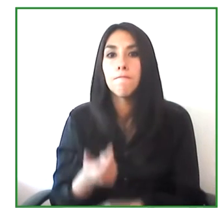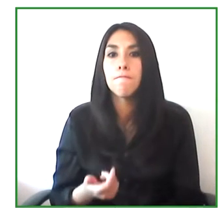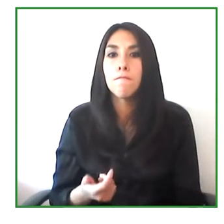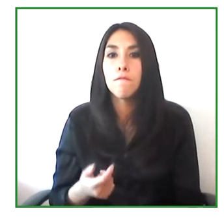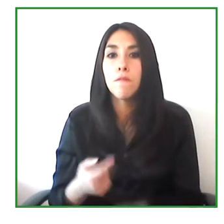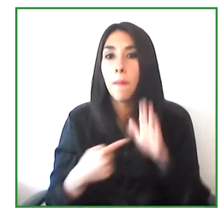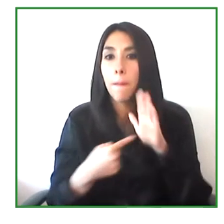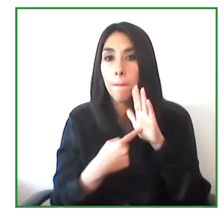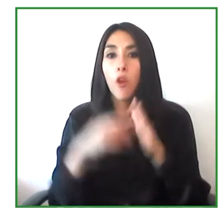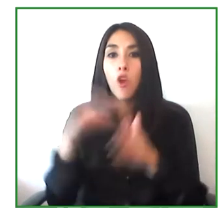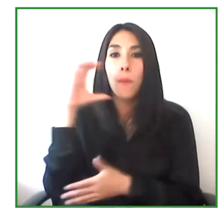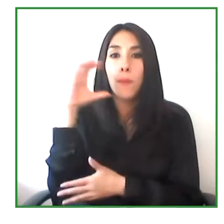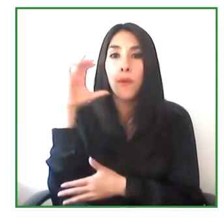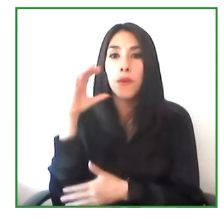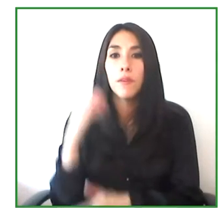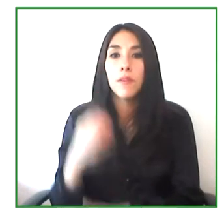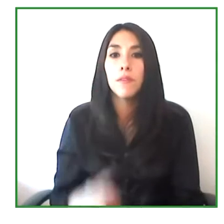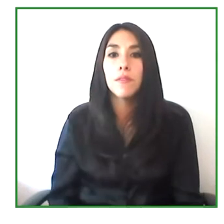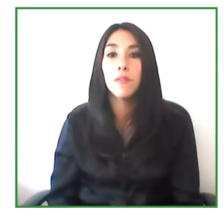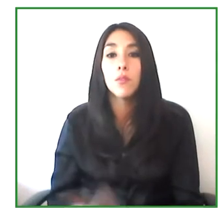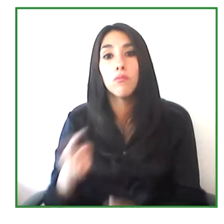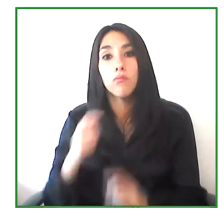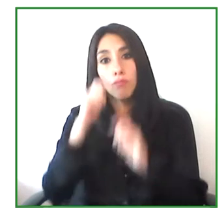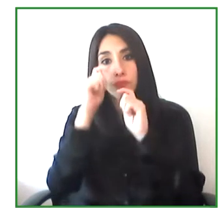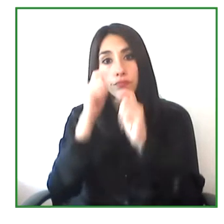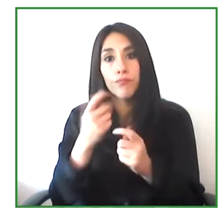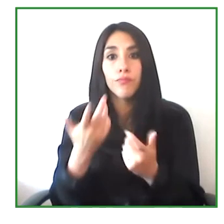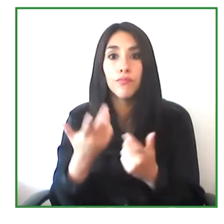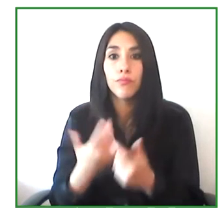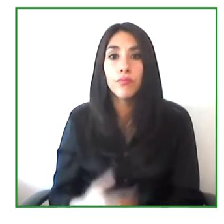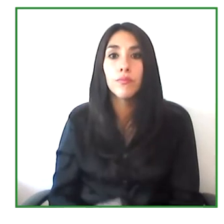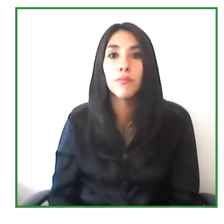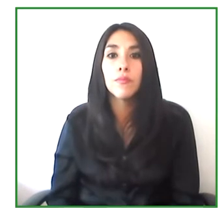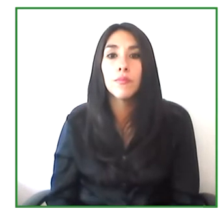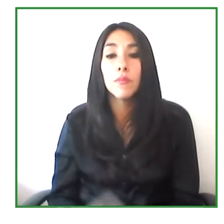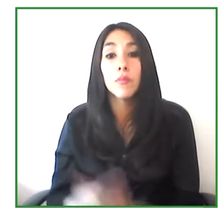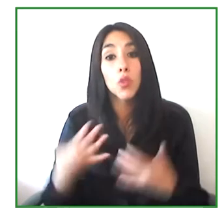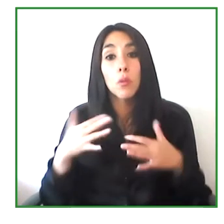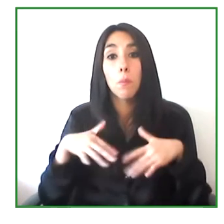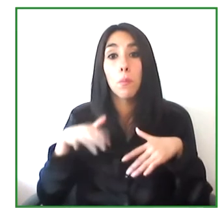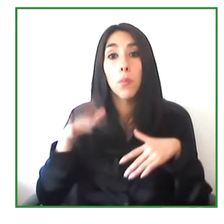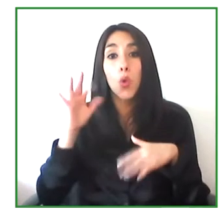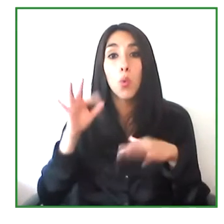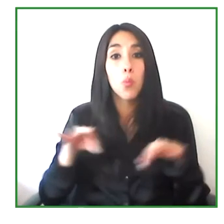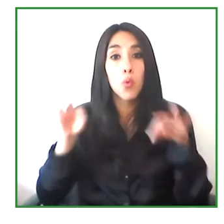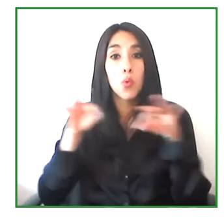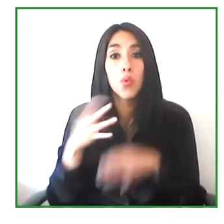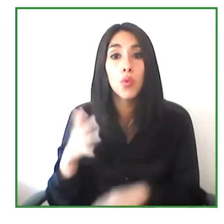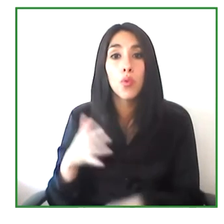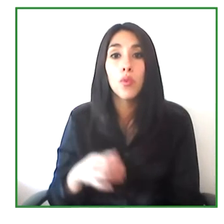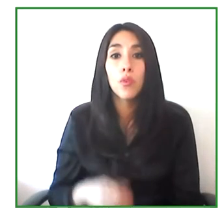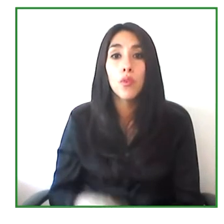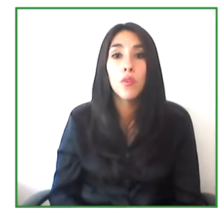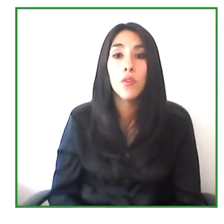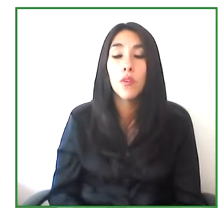when sign language in Colombia was recognized as an official language which has been so important for FENASCOL because that is